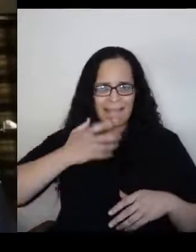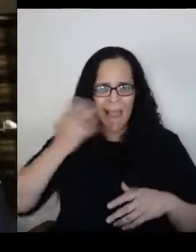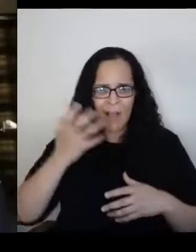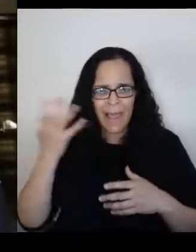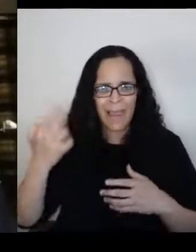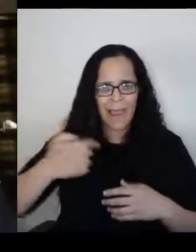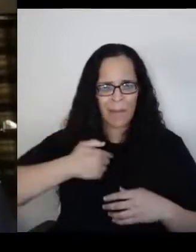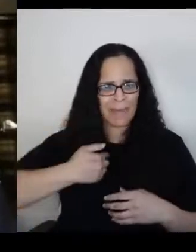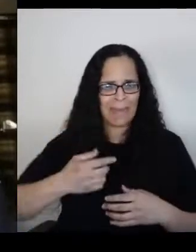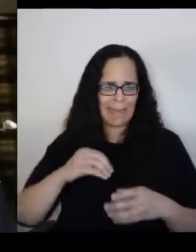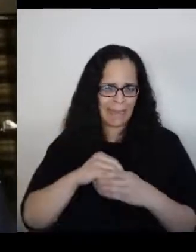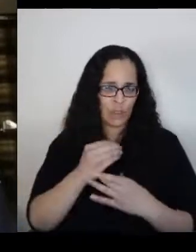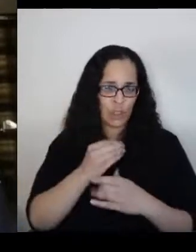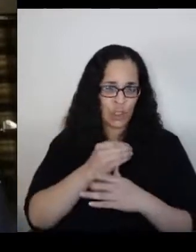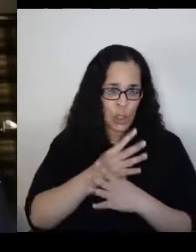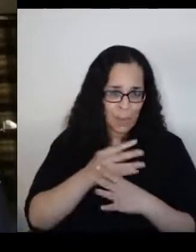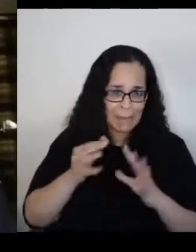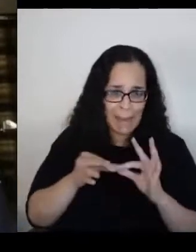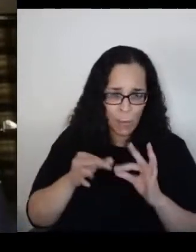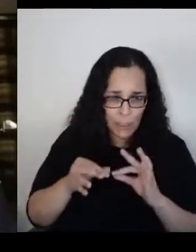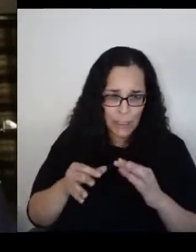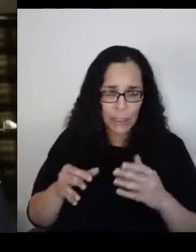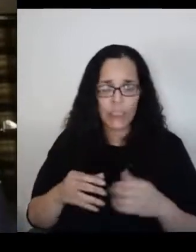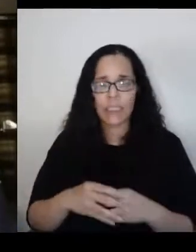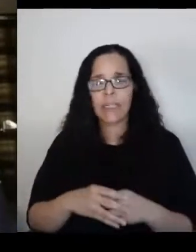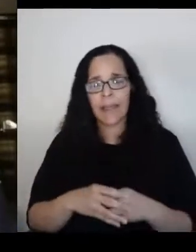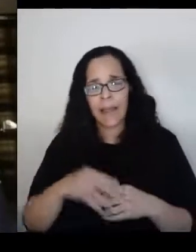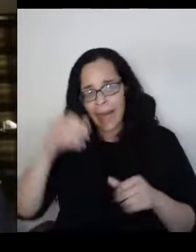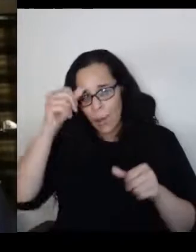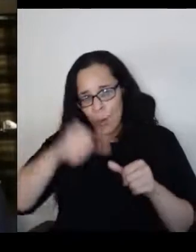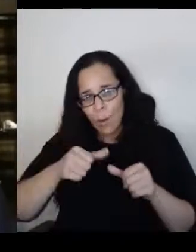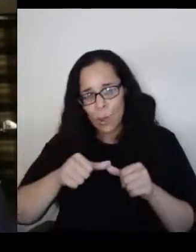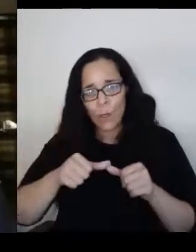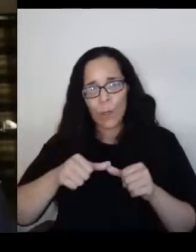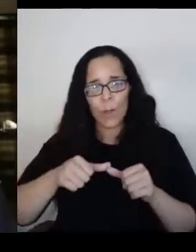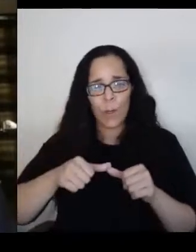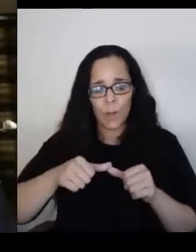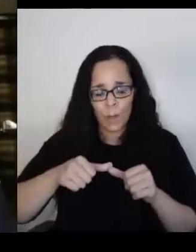I remember my grandmother and I going into garbage cans